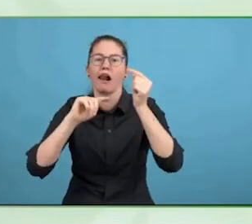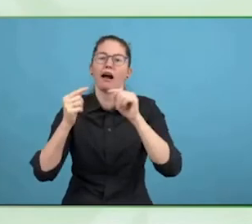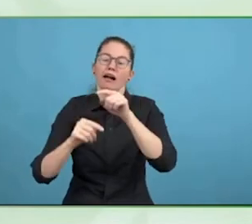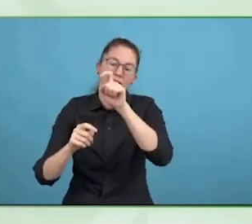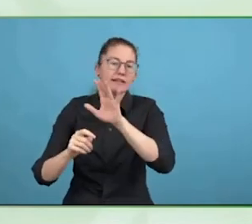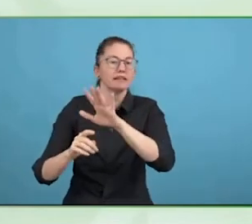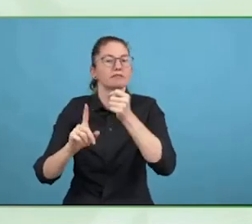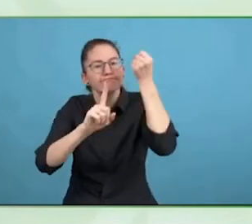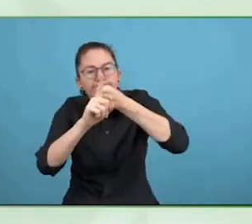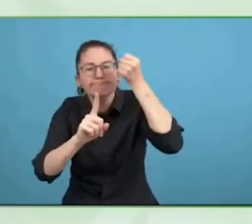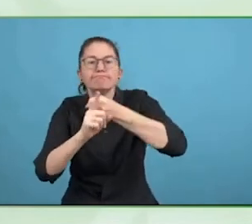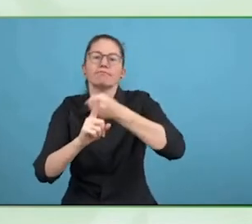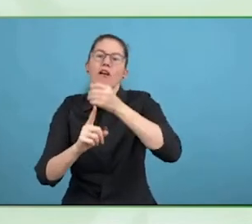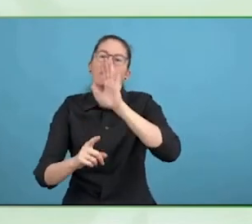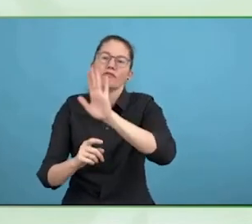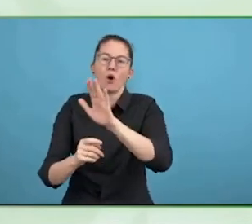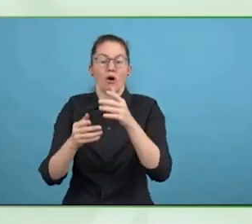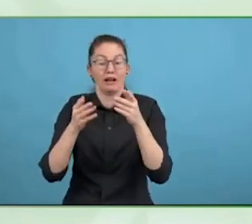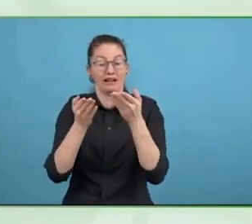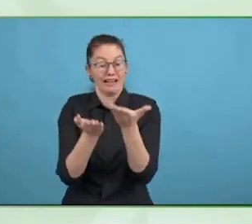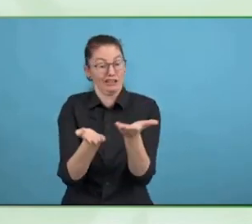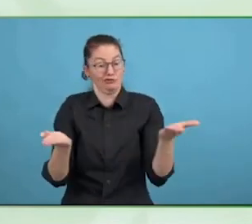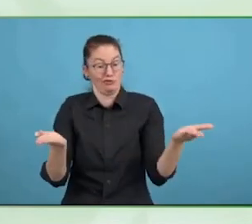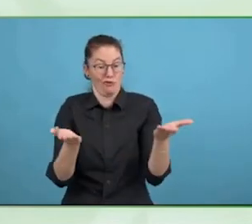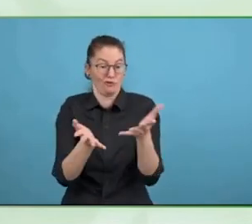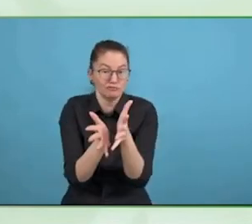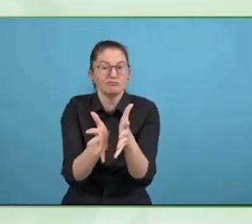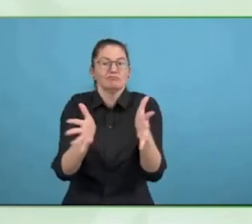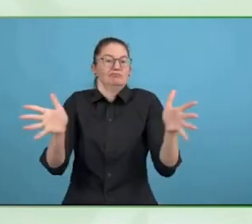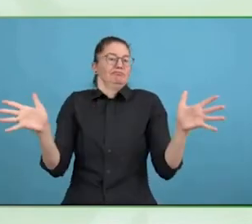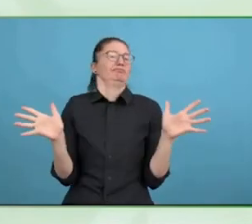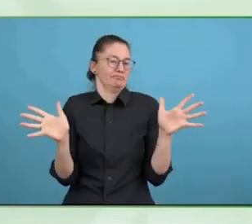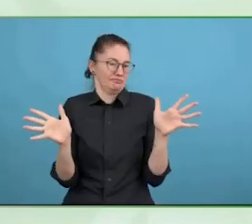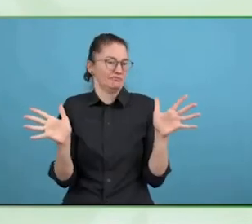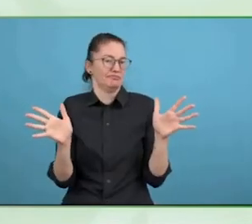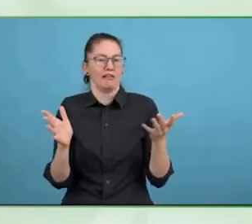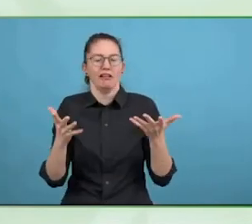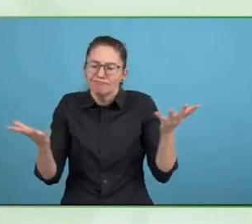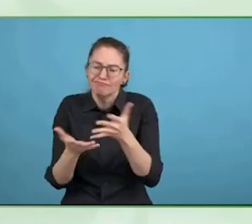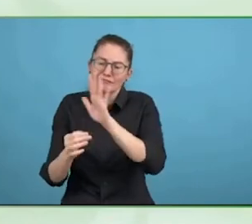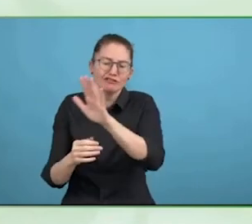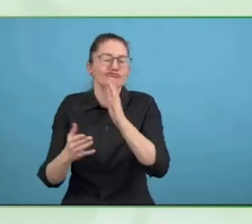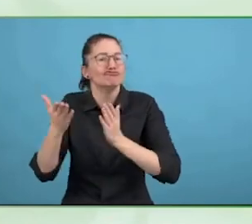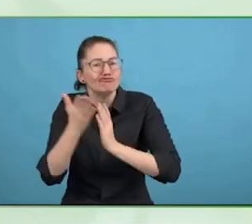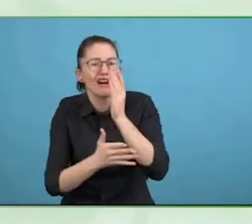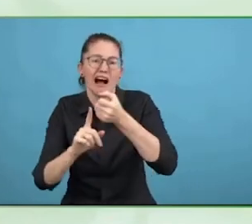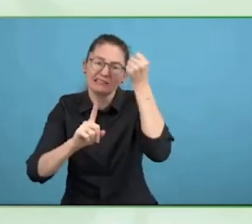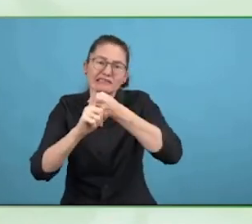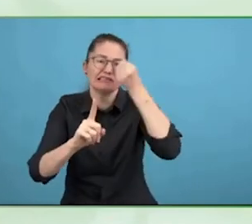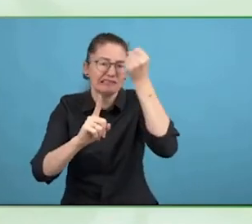A helicopter view of what is going on in Europe, in the world, and how